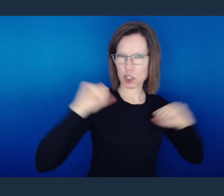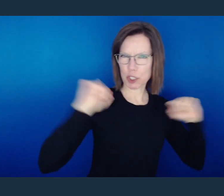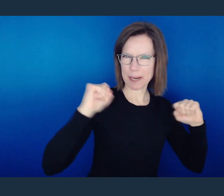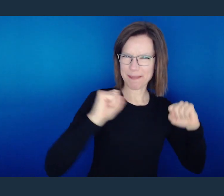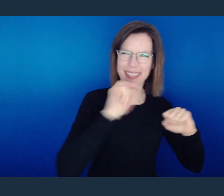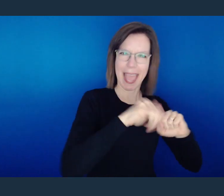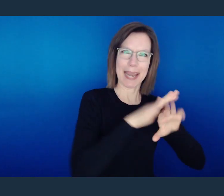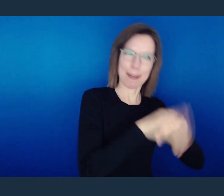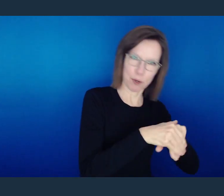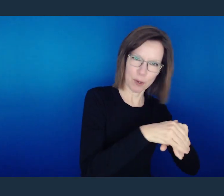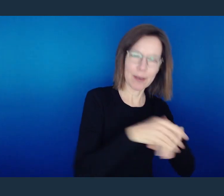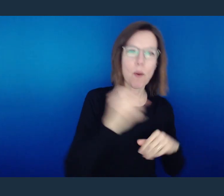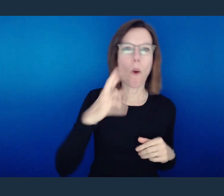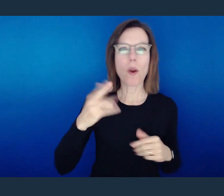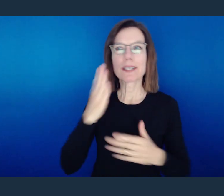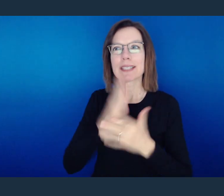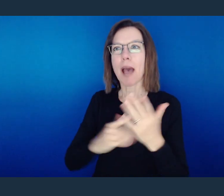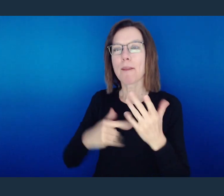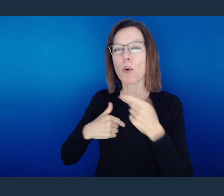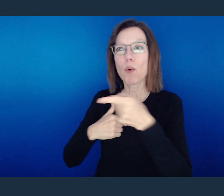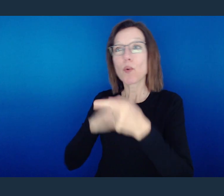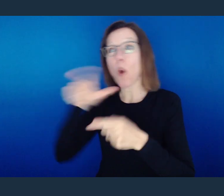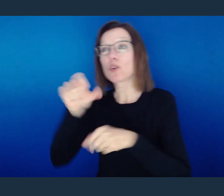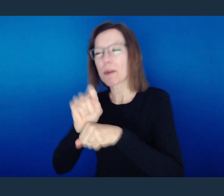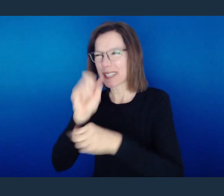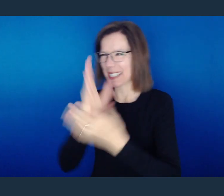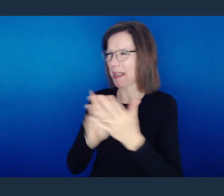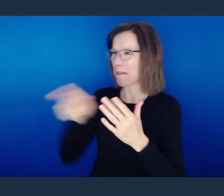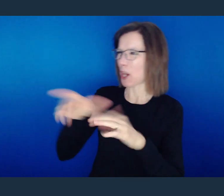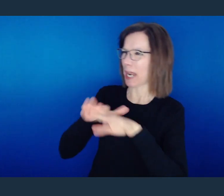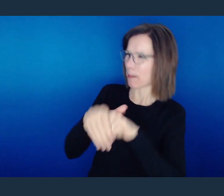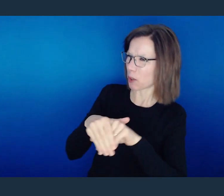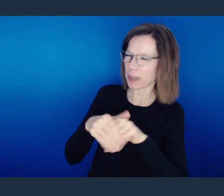go to our jobs and we still go to jobs and we still go -- or used to go to the gym and